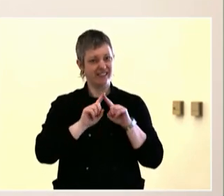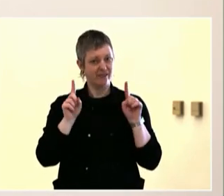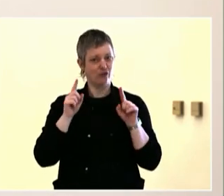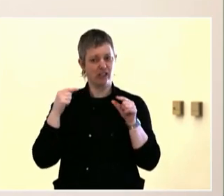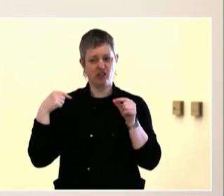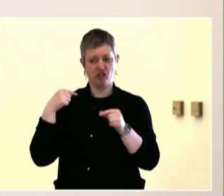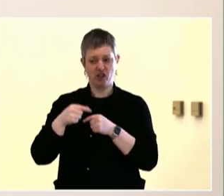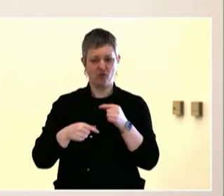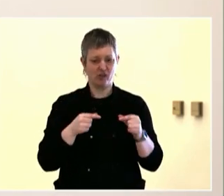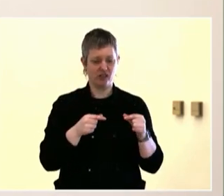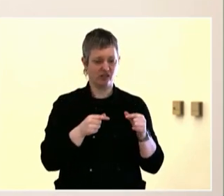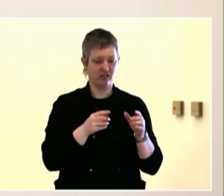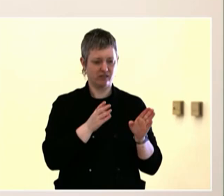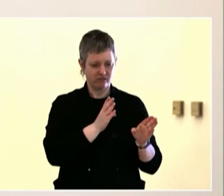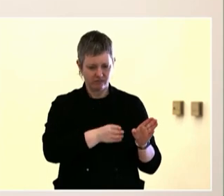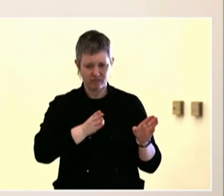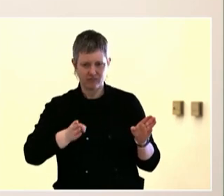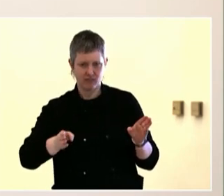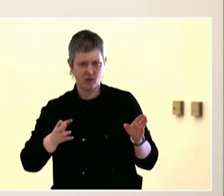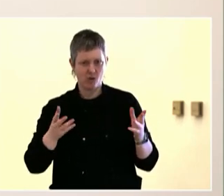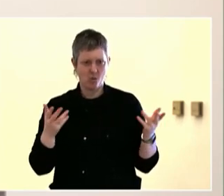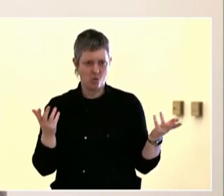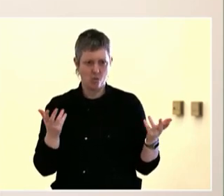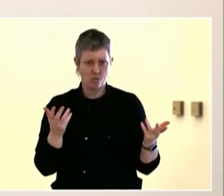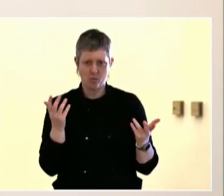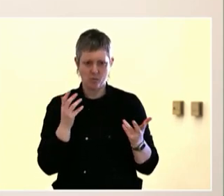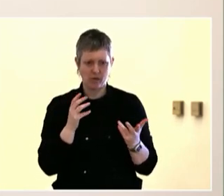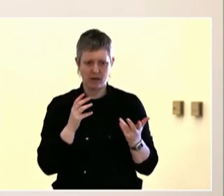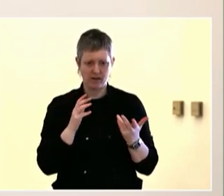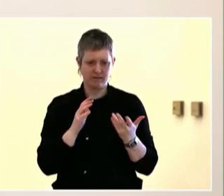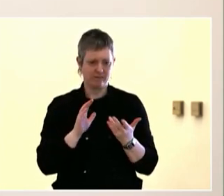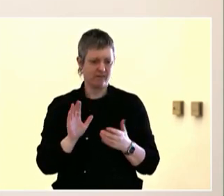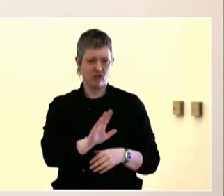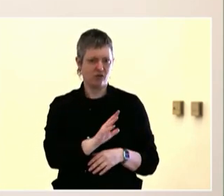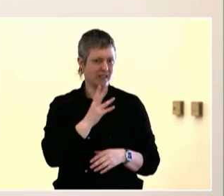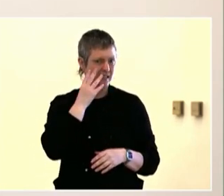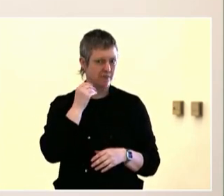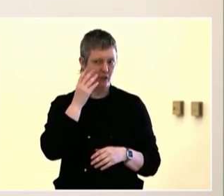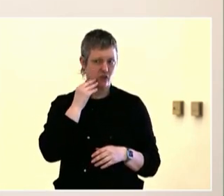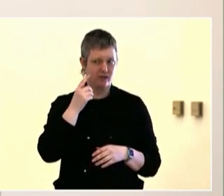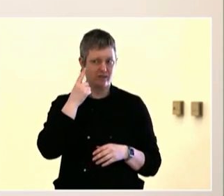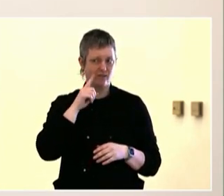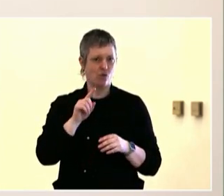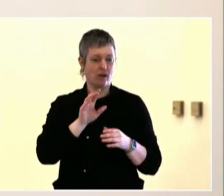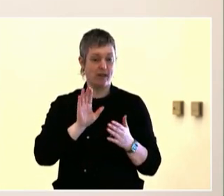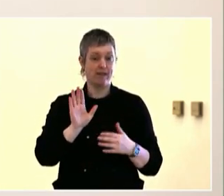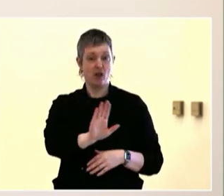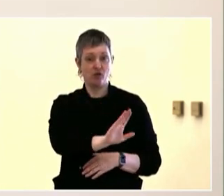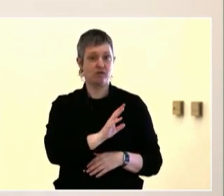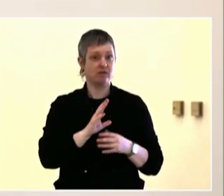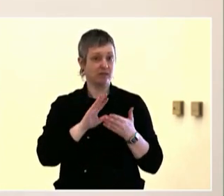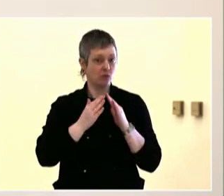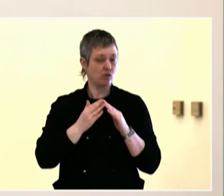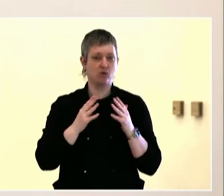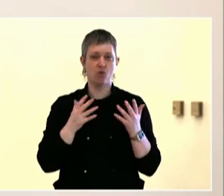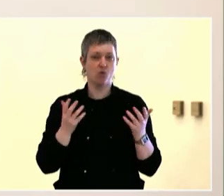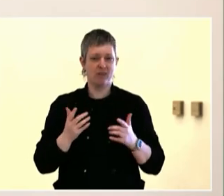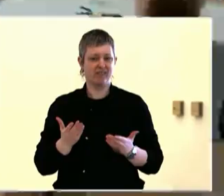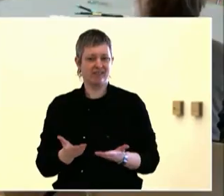My pronouns are she and her. I would say something I've been reflecting on since yesterday is